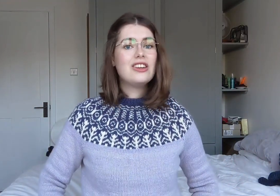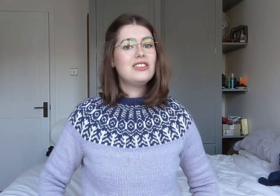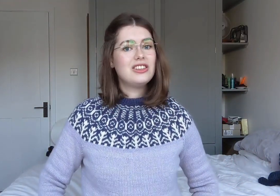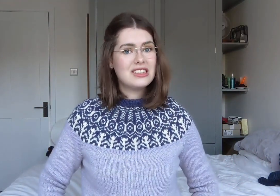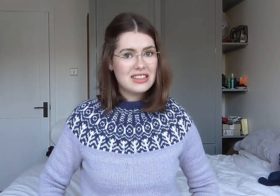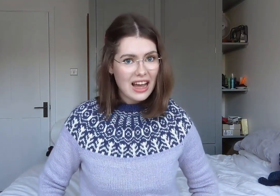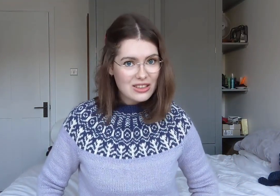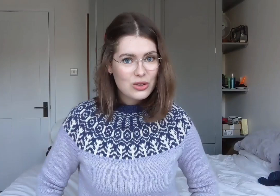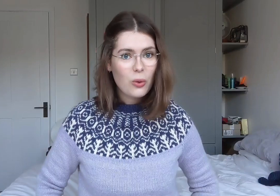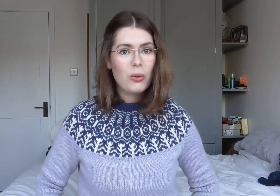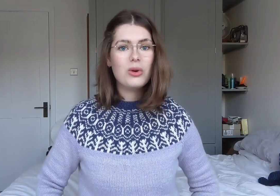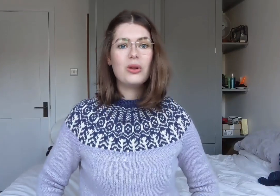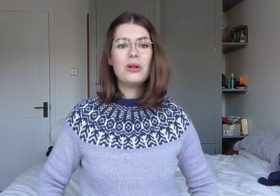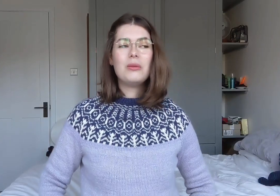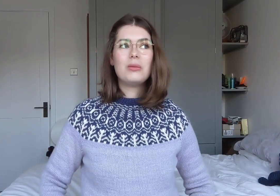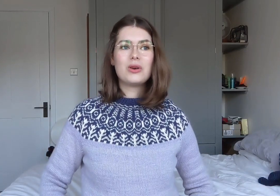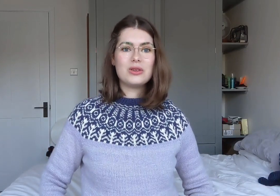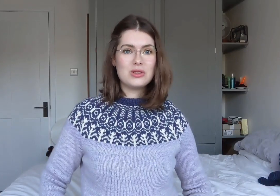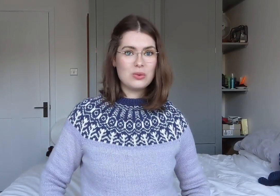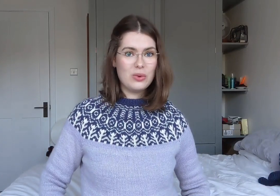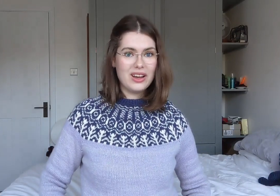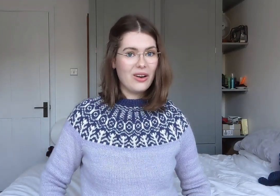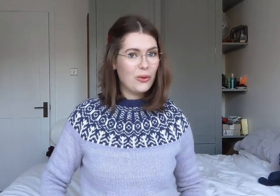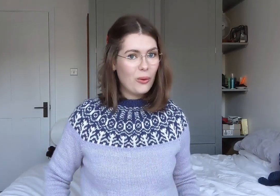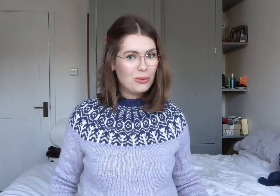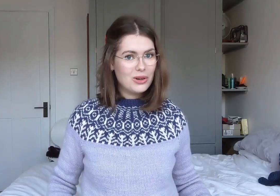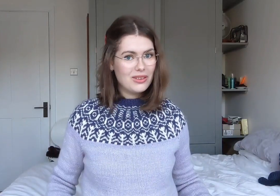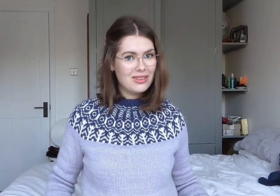Just act normal because we are normal.